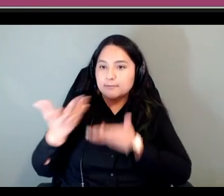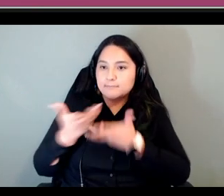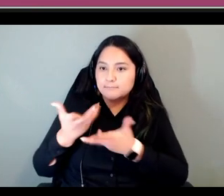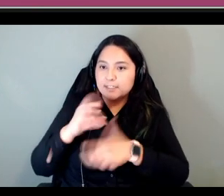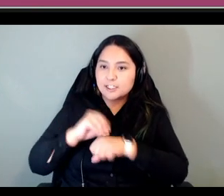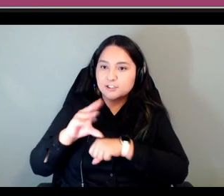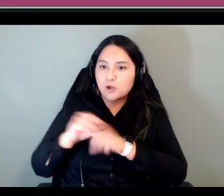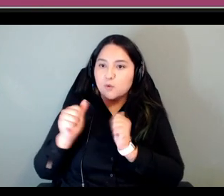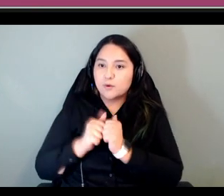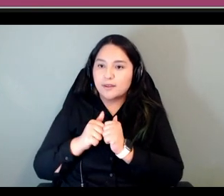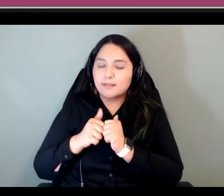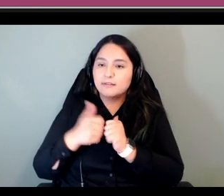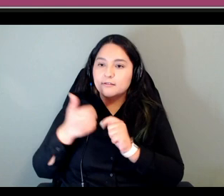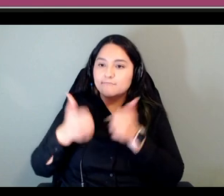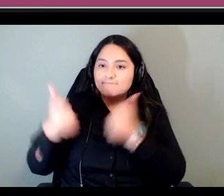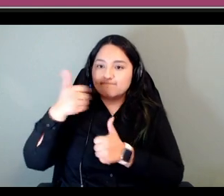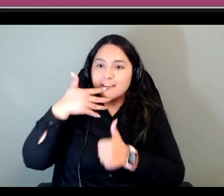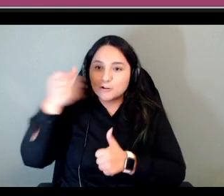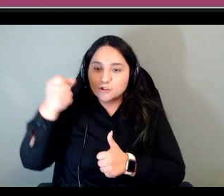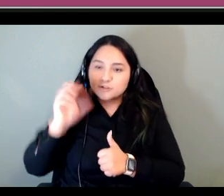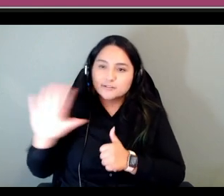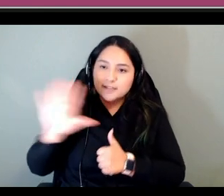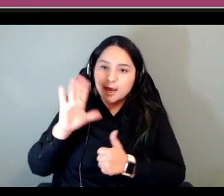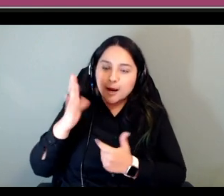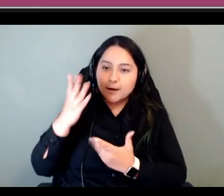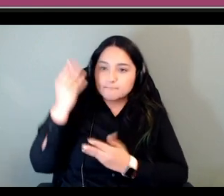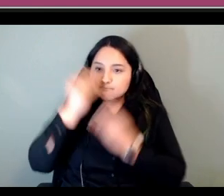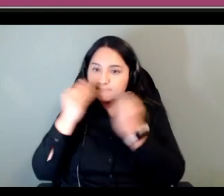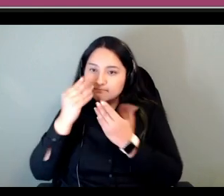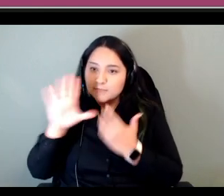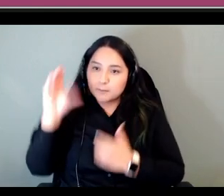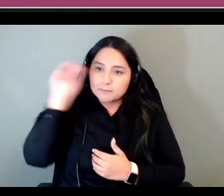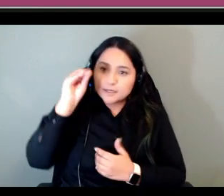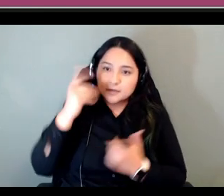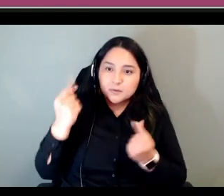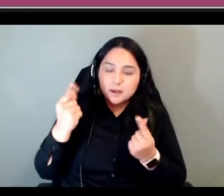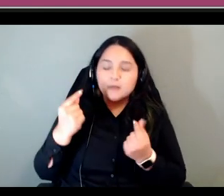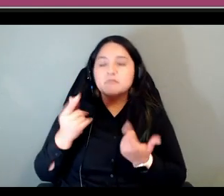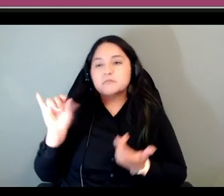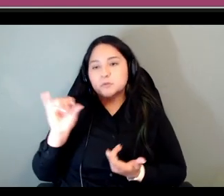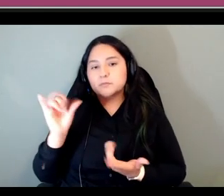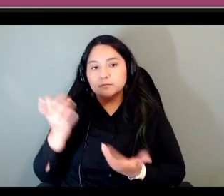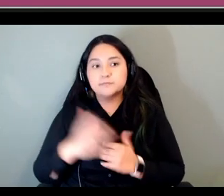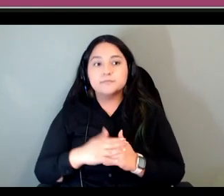what their thoughts were about it as well um identifying pedagogical frameworks so in